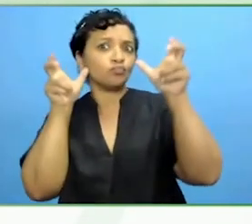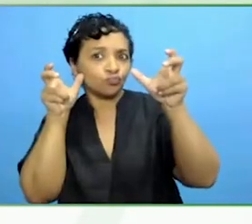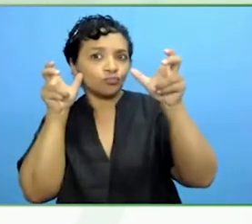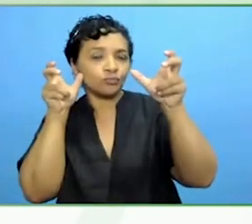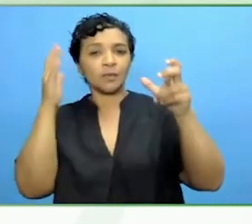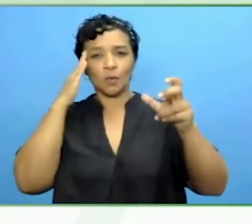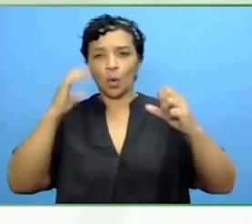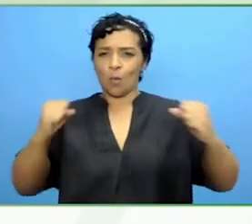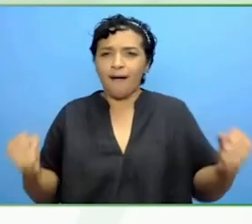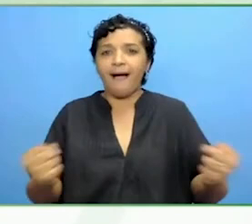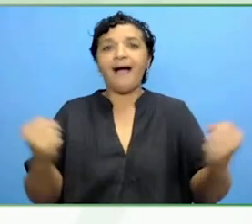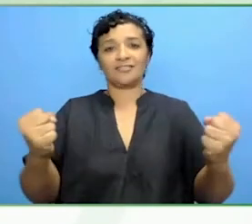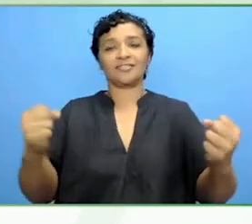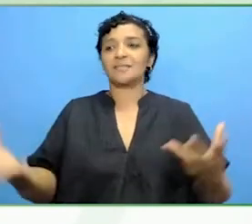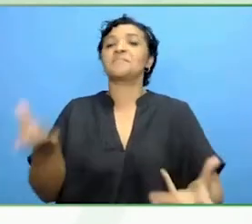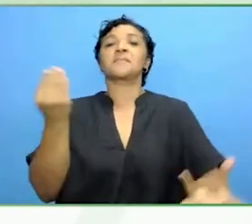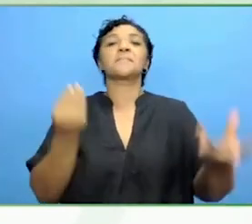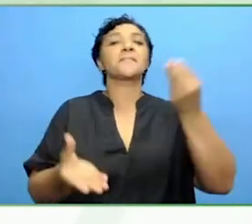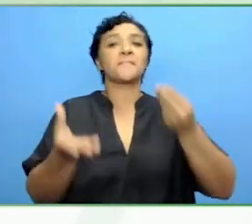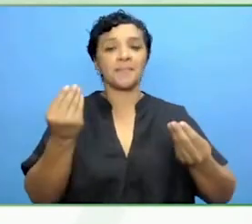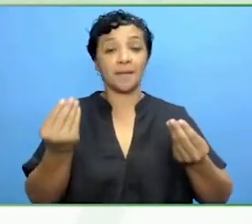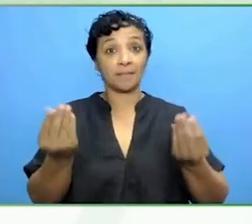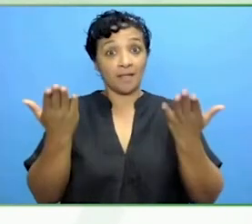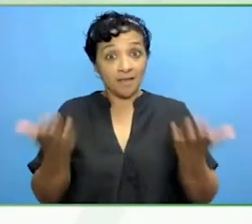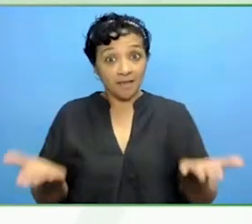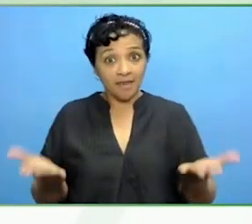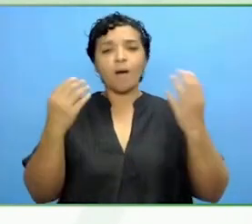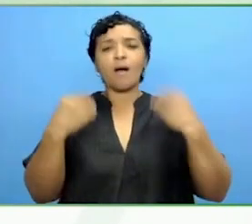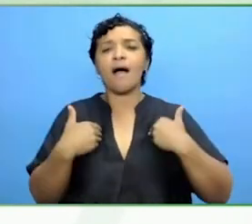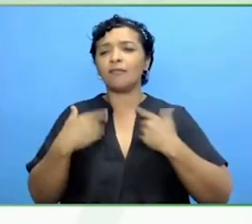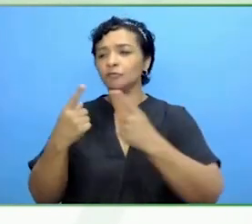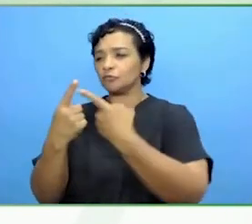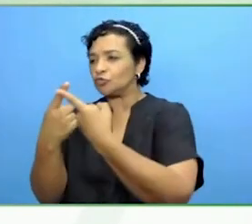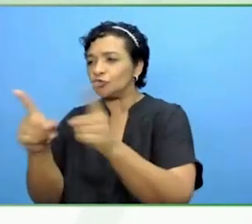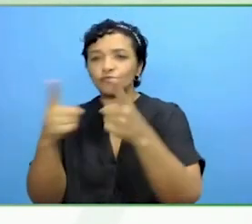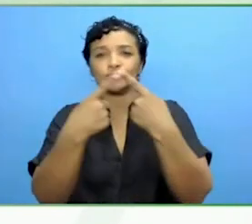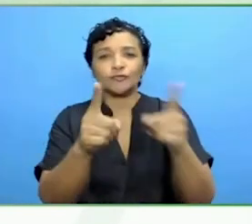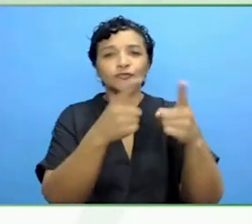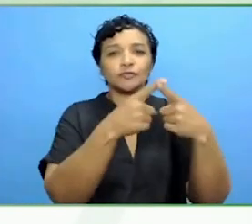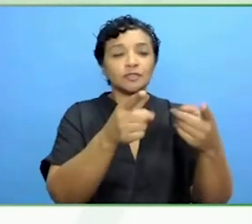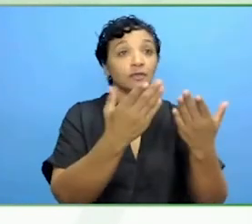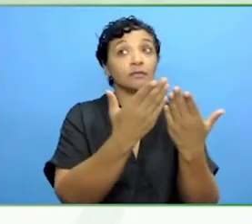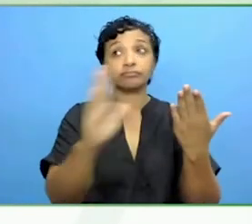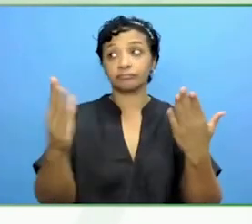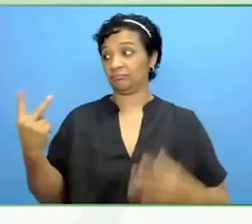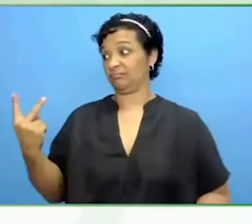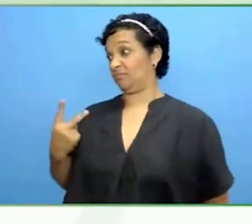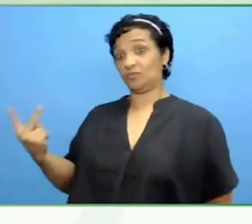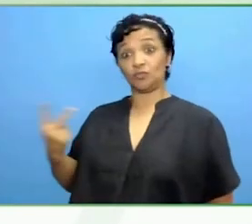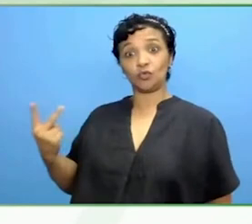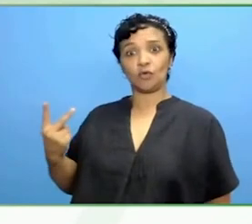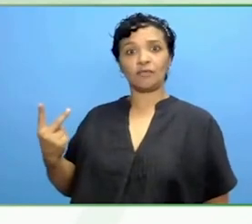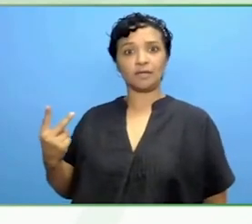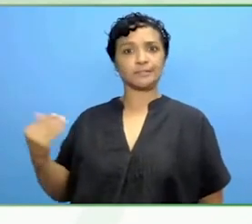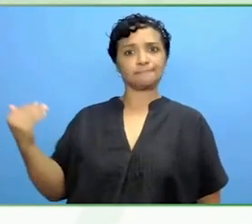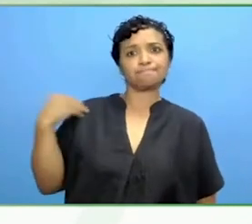It has opened up doors for people to reach out to me and Brendan to share their lived experiences.